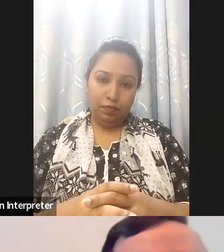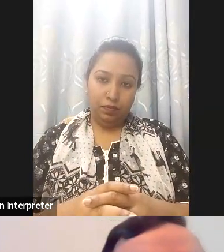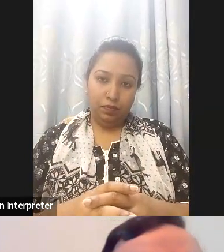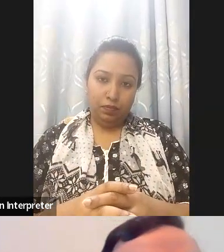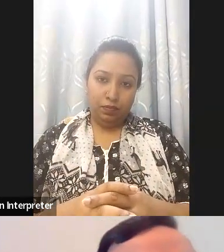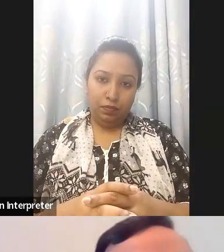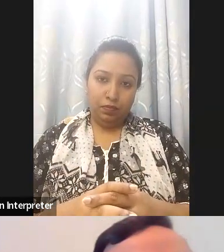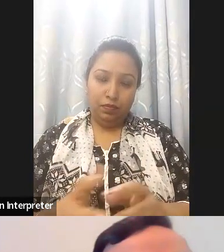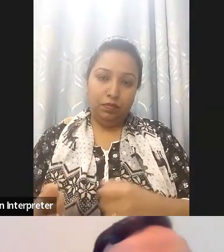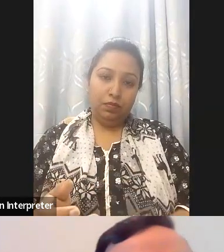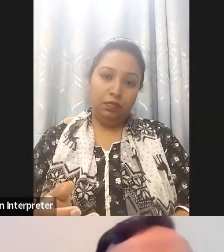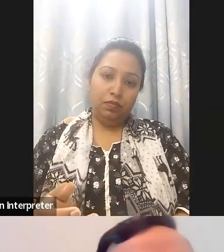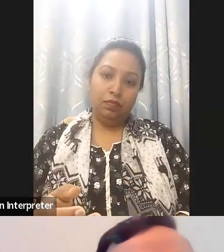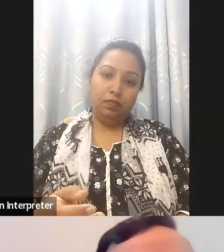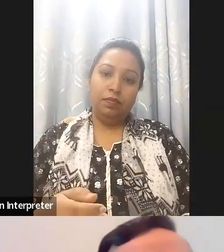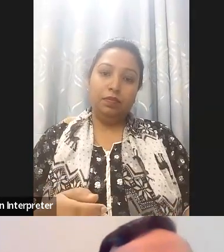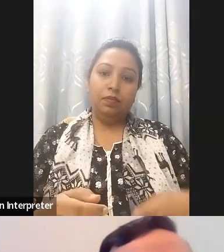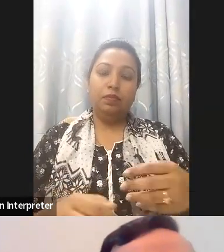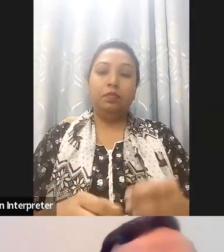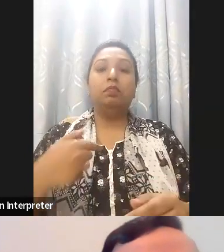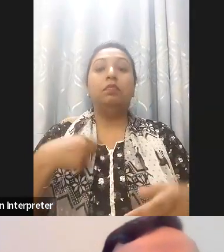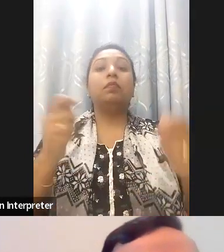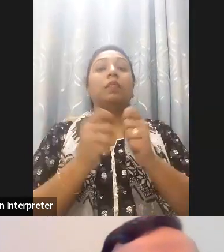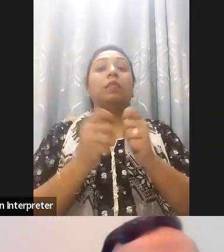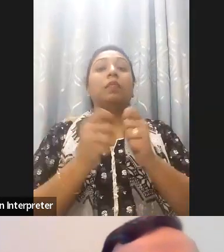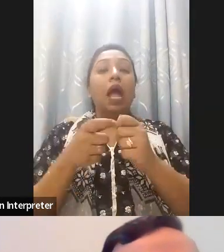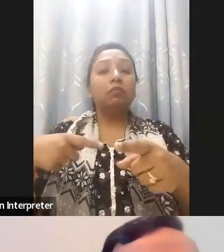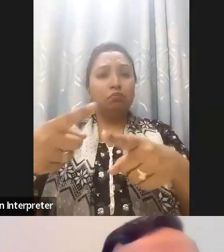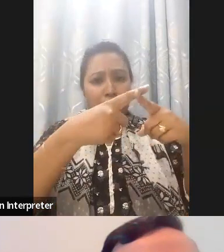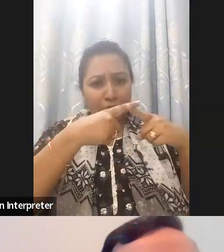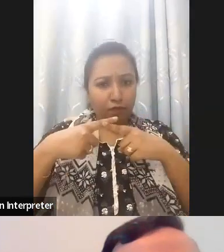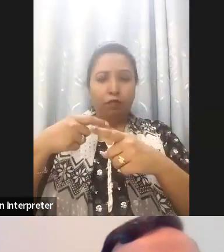so it's important that we create Awareness on what you're doing and please do think of us